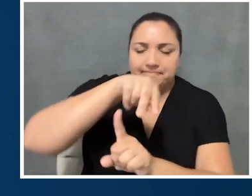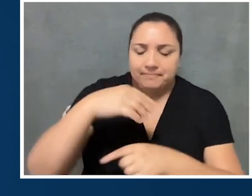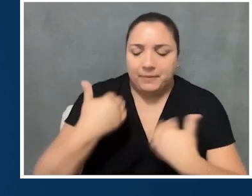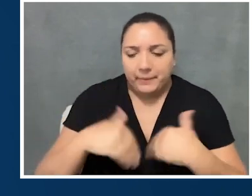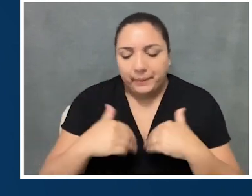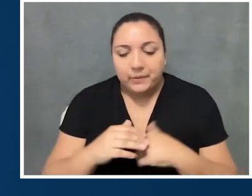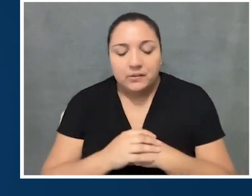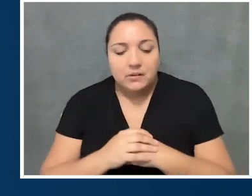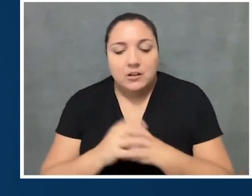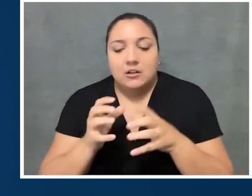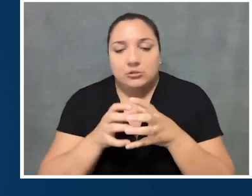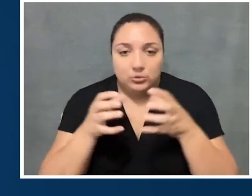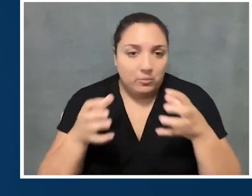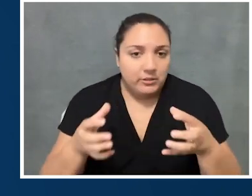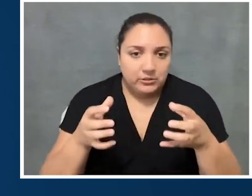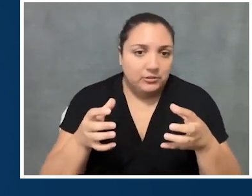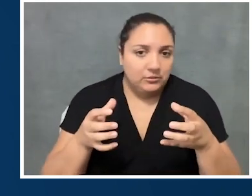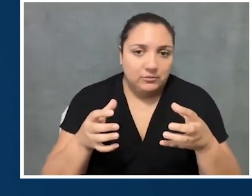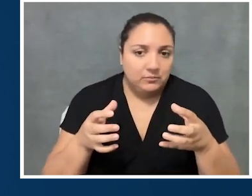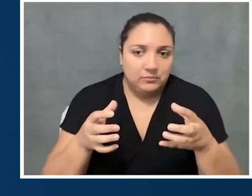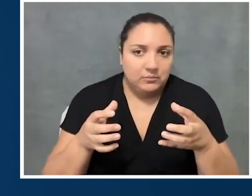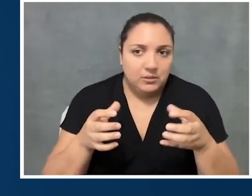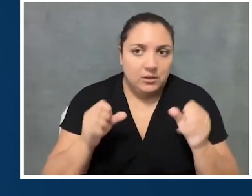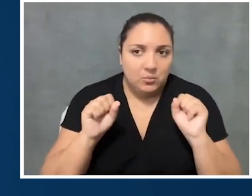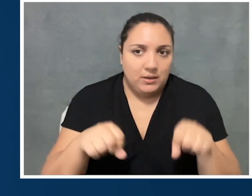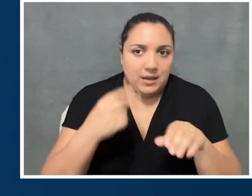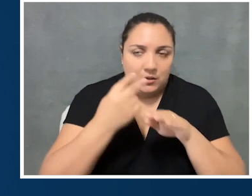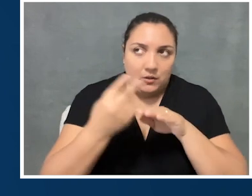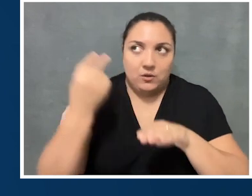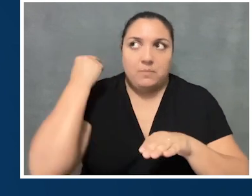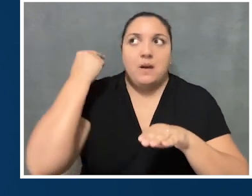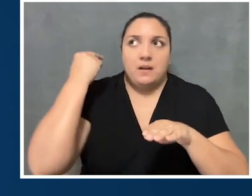There's so much that we can look back on